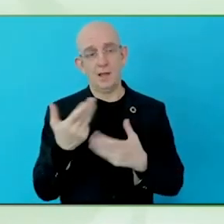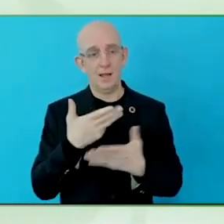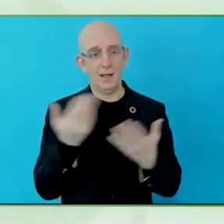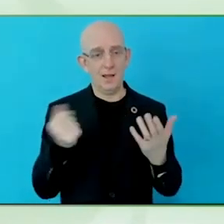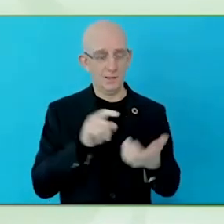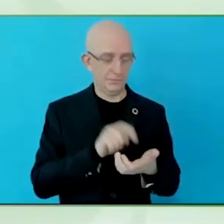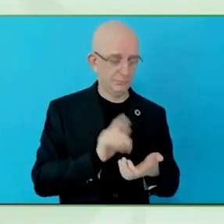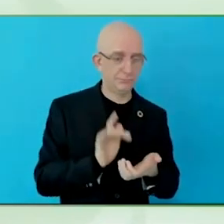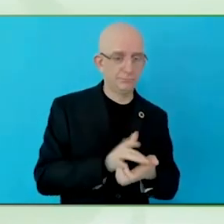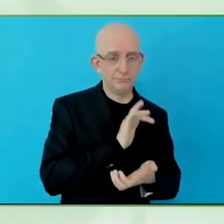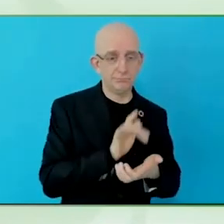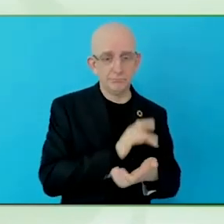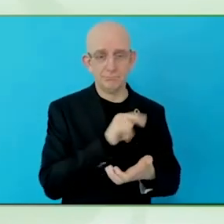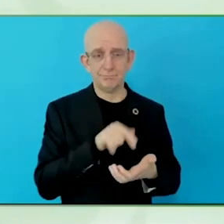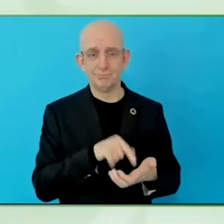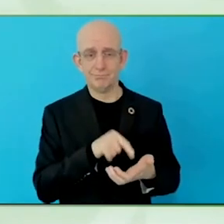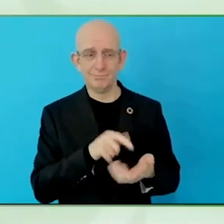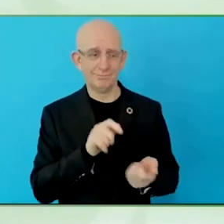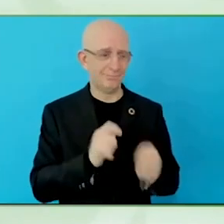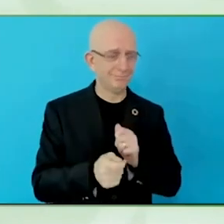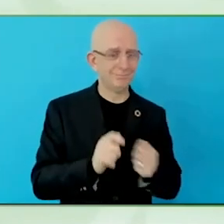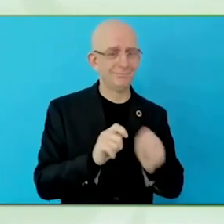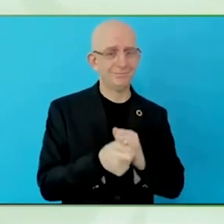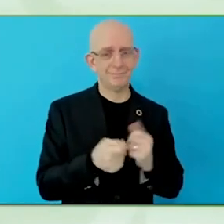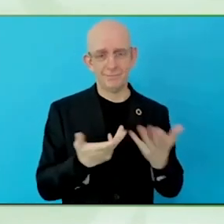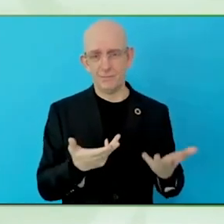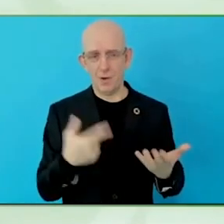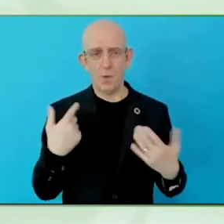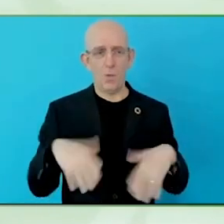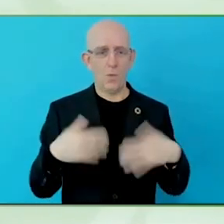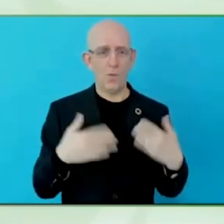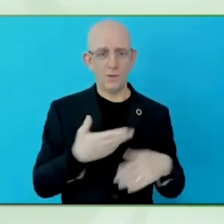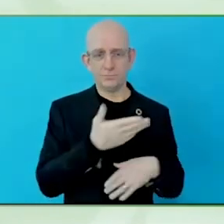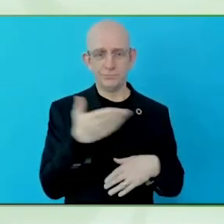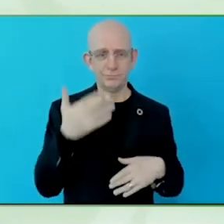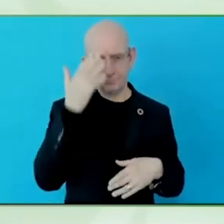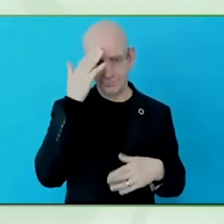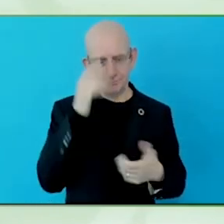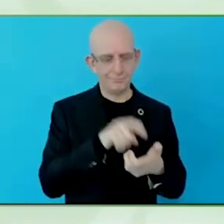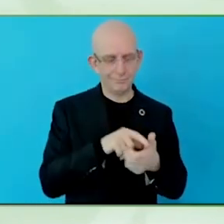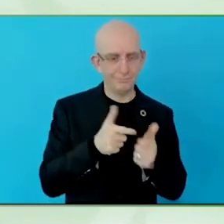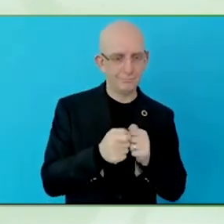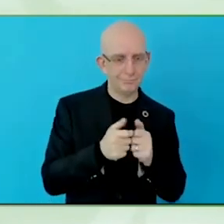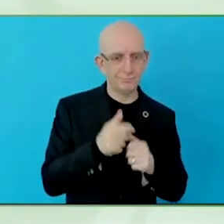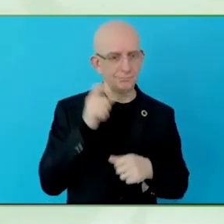But it is also a potential problem, because we know there is a digital divide.